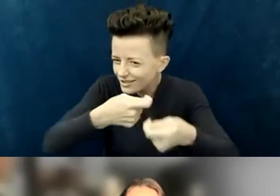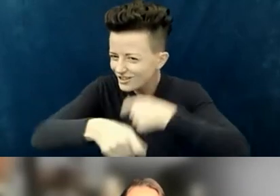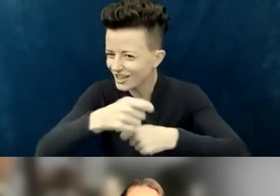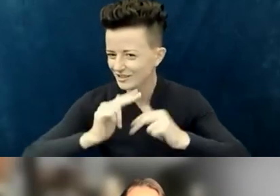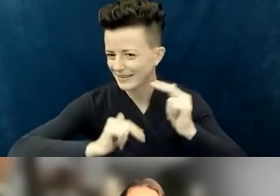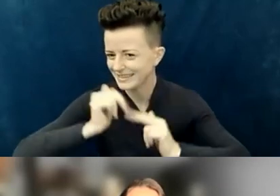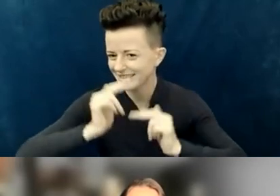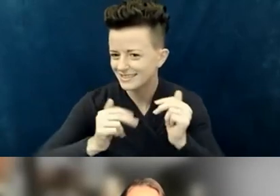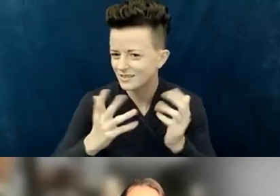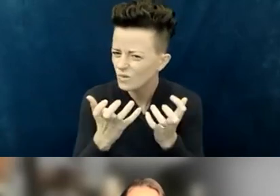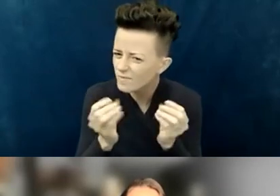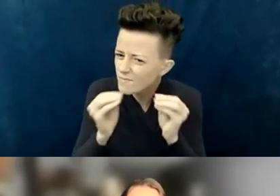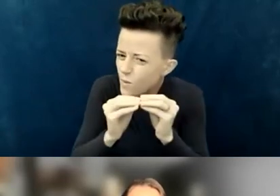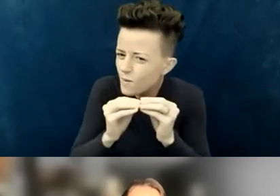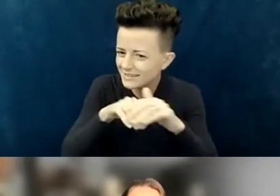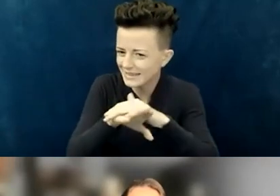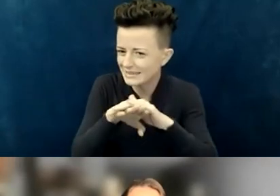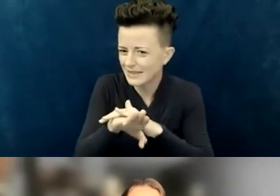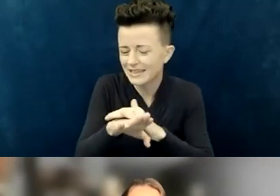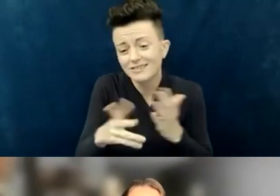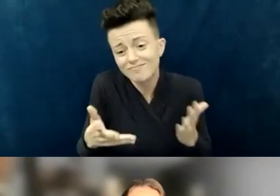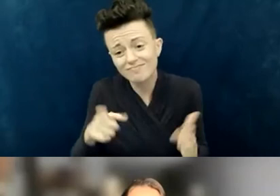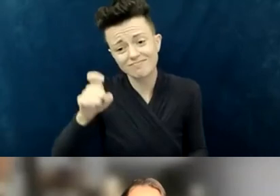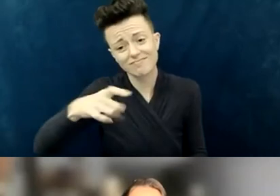if you volunteer yourself for that kind of thing.